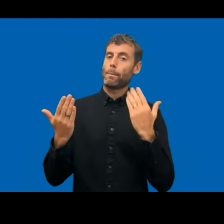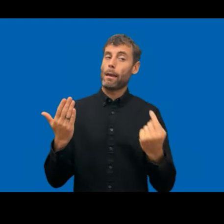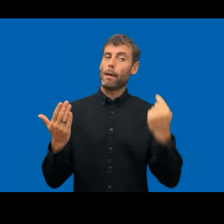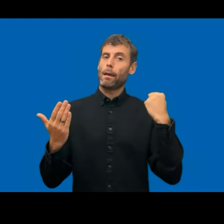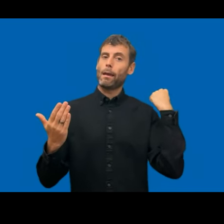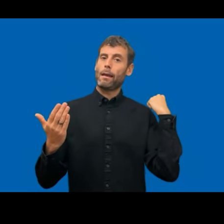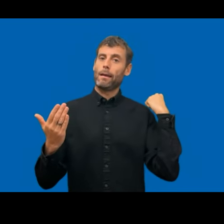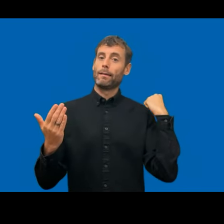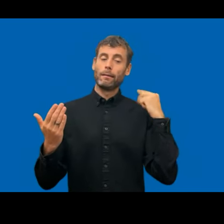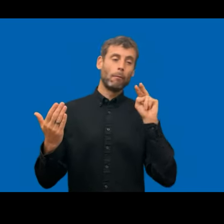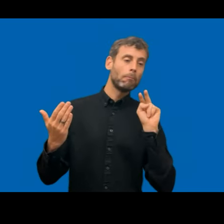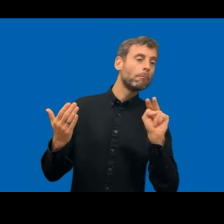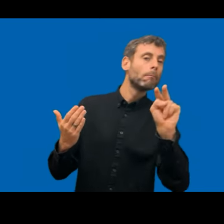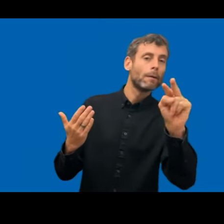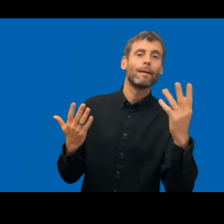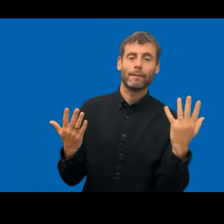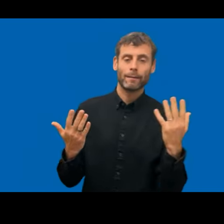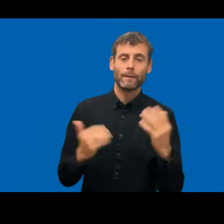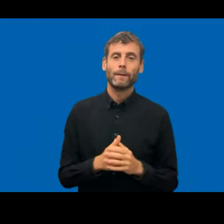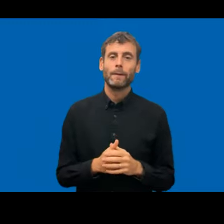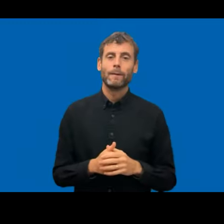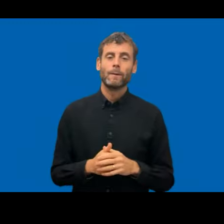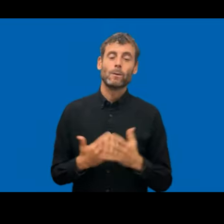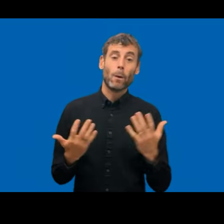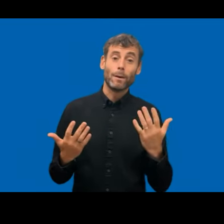and monitoring period to monitoring period and see if there is a development.